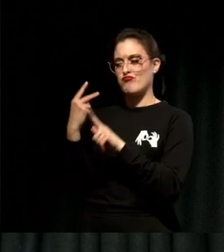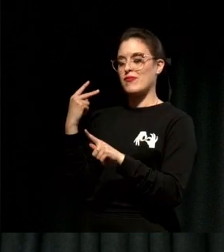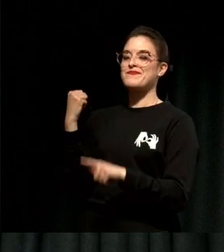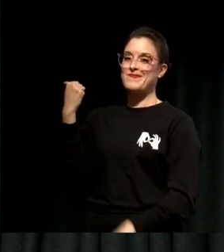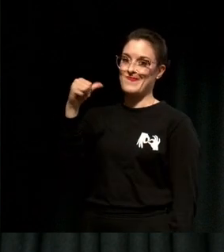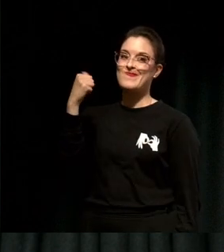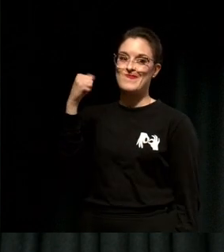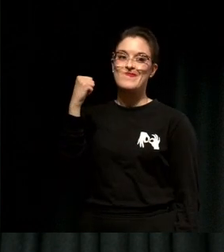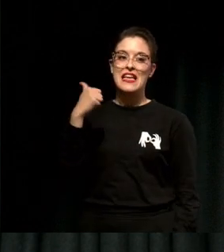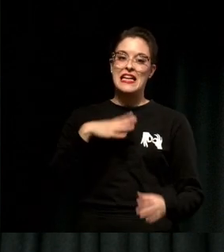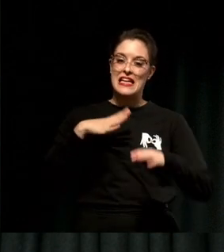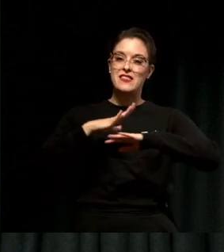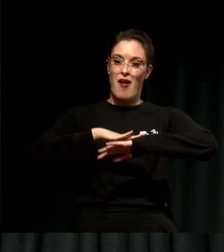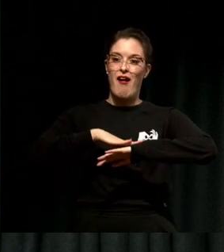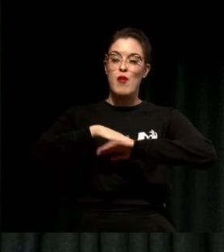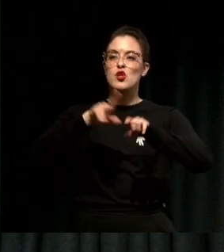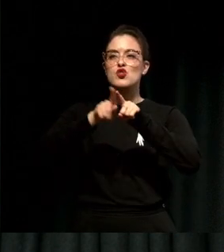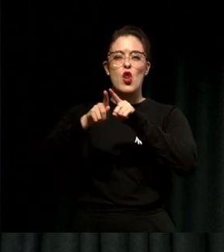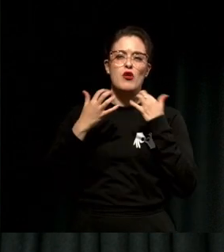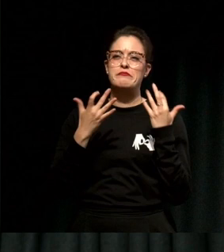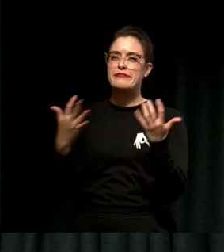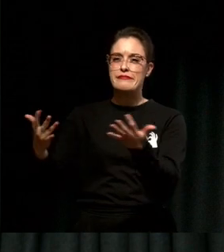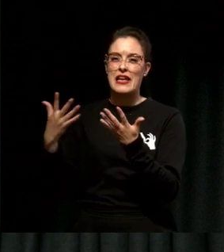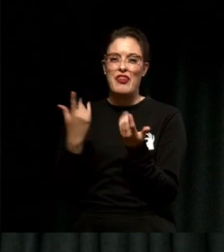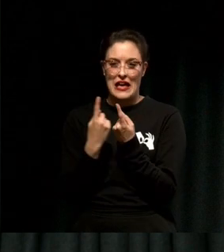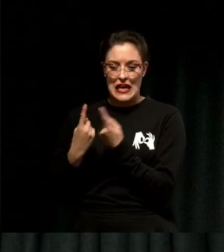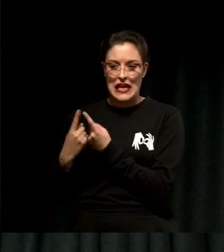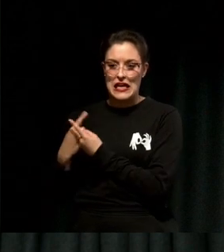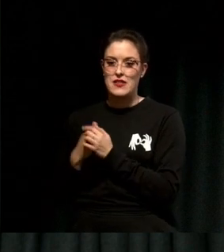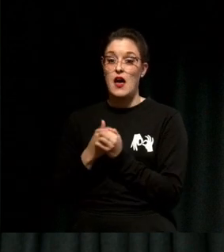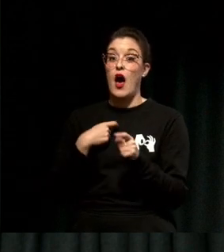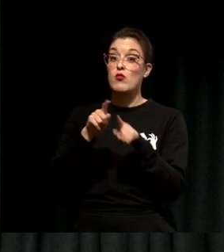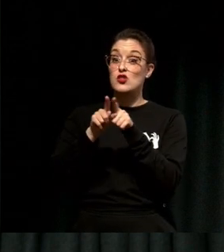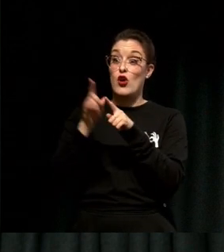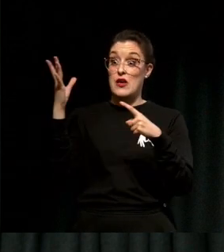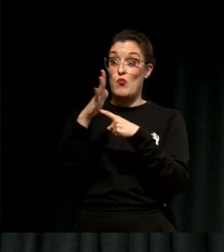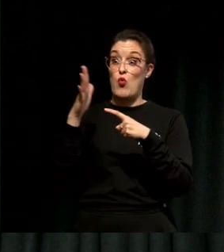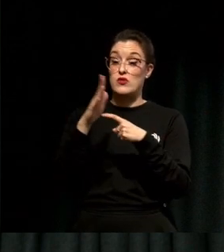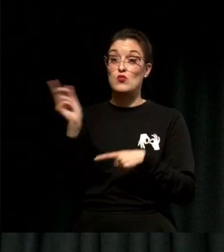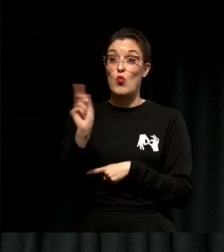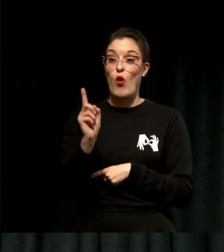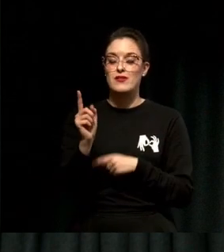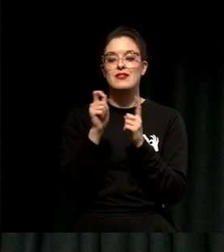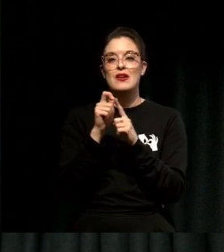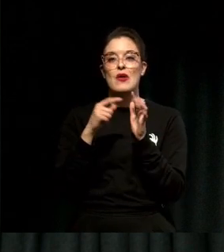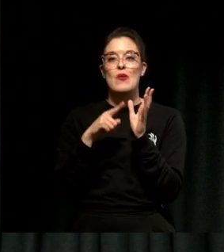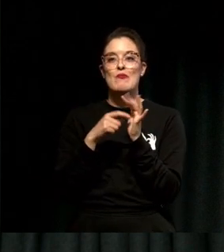That I was learning a principle that is really really important, patience. And playing the long game.